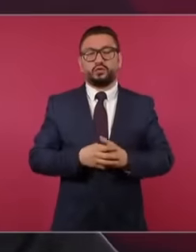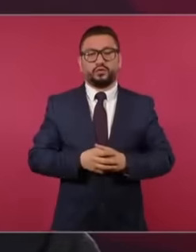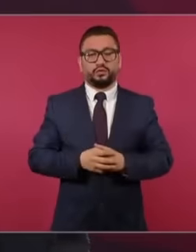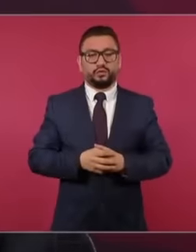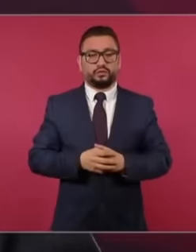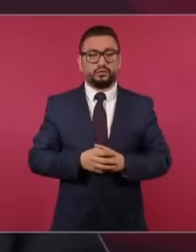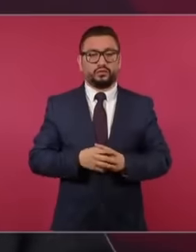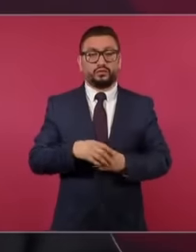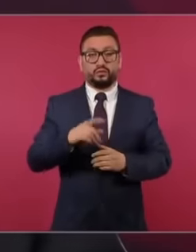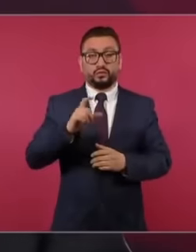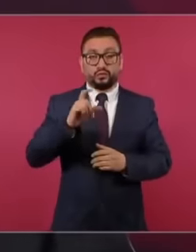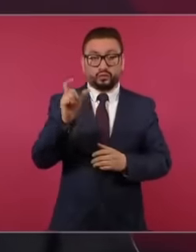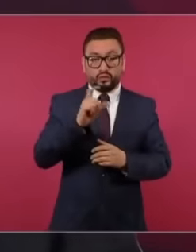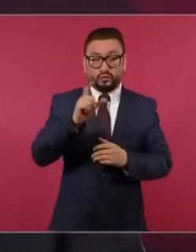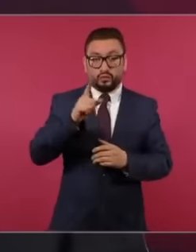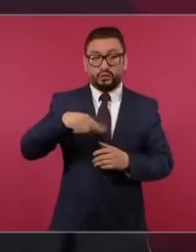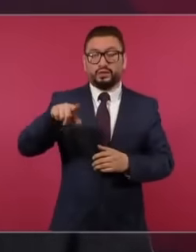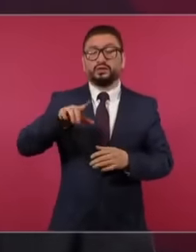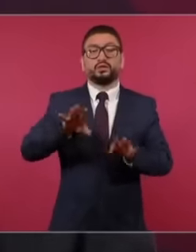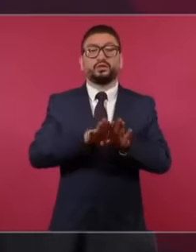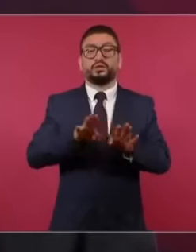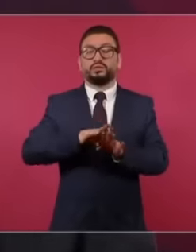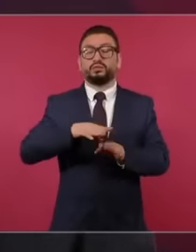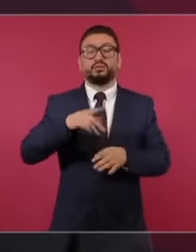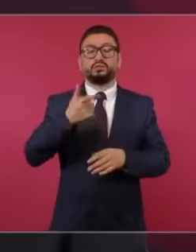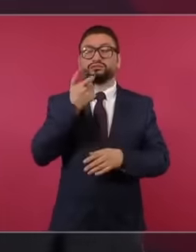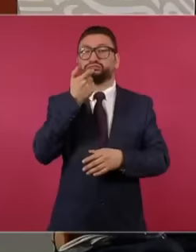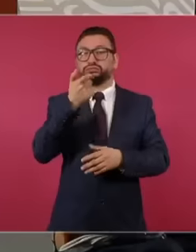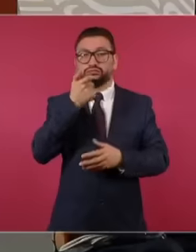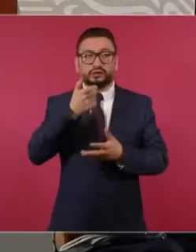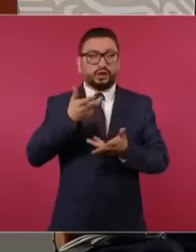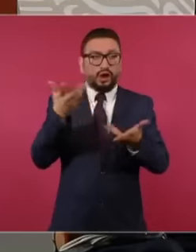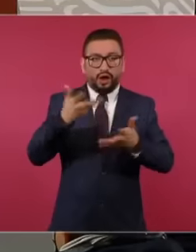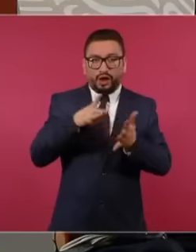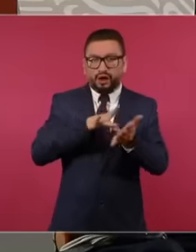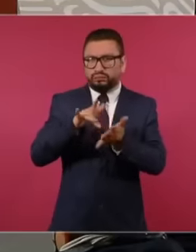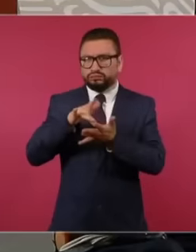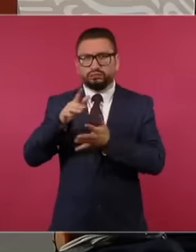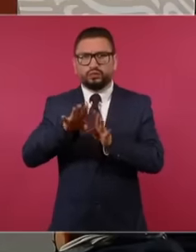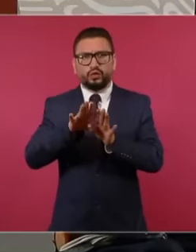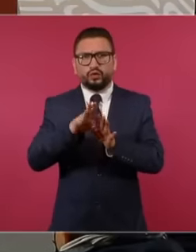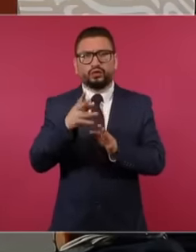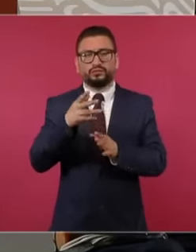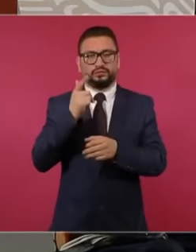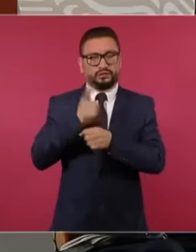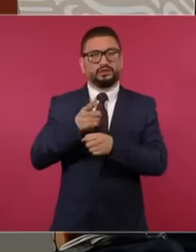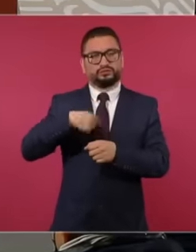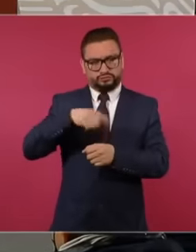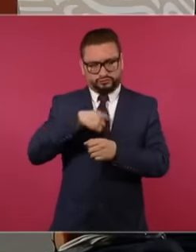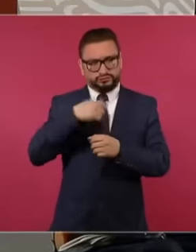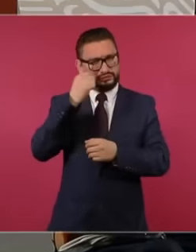with resources of illicit origin, obviously we do not do so, especially